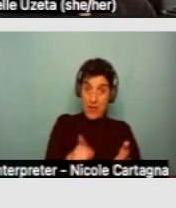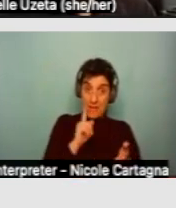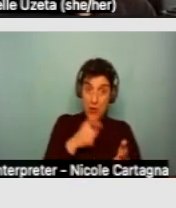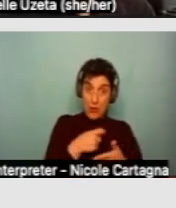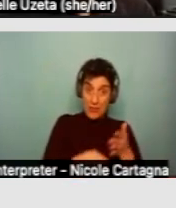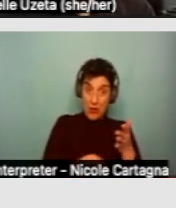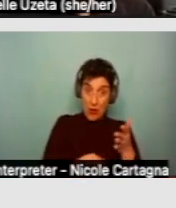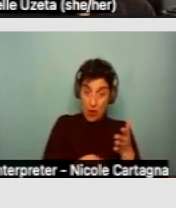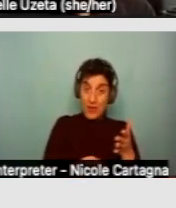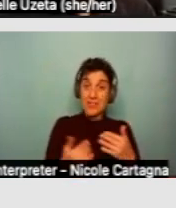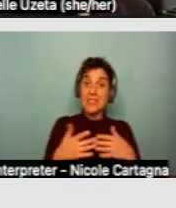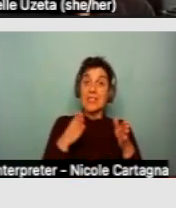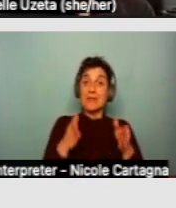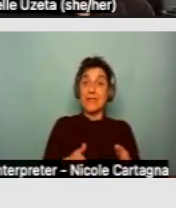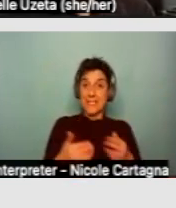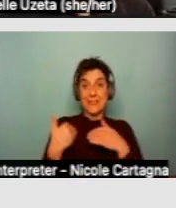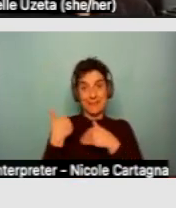falls on the tenant.